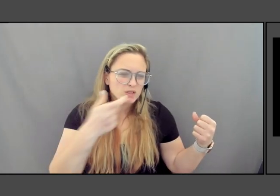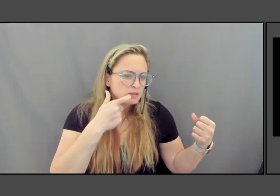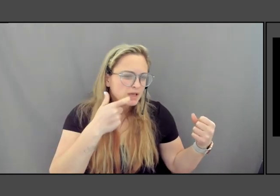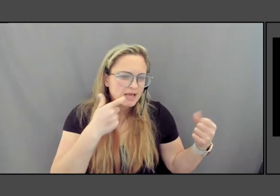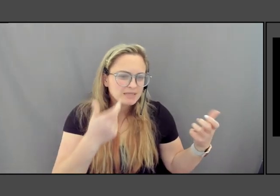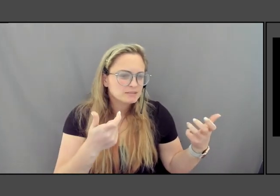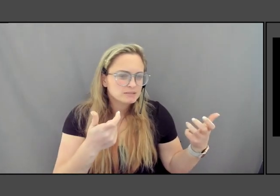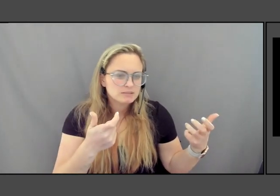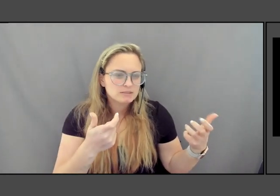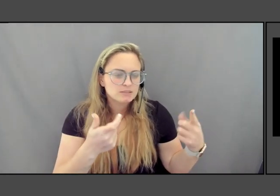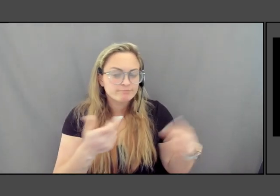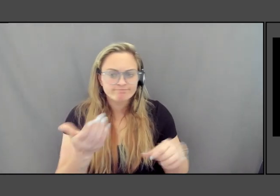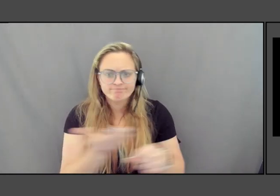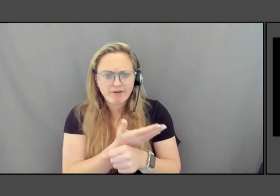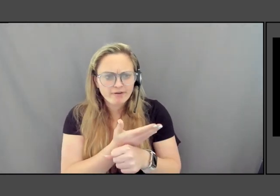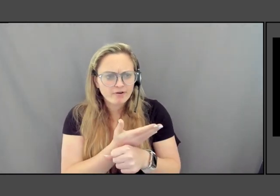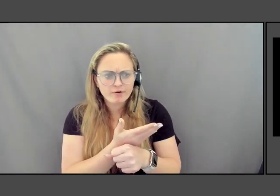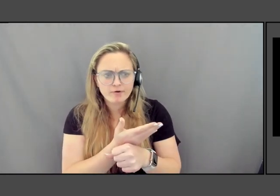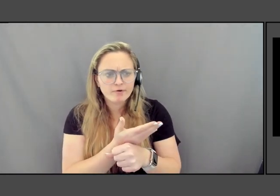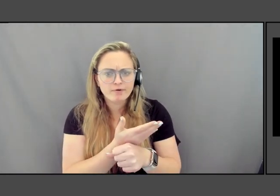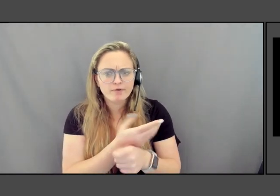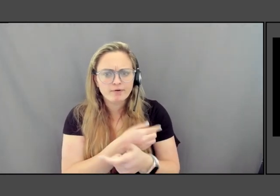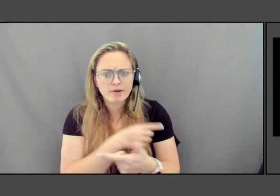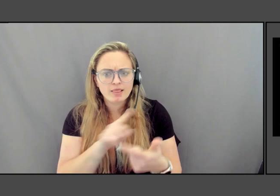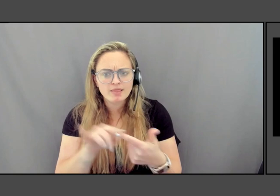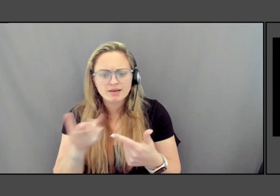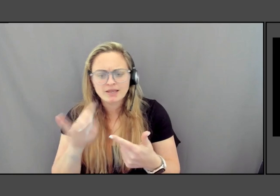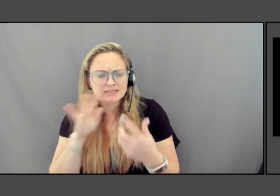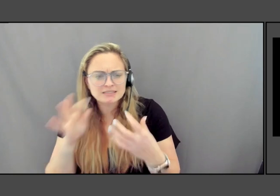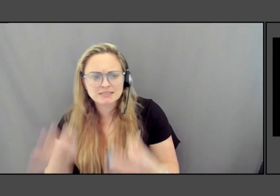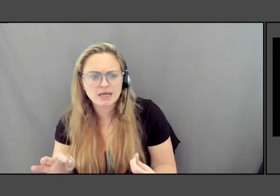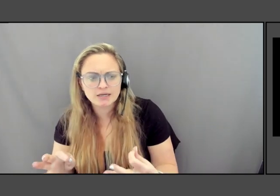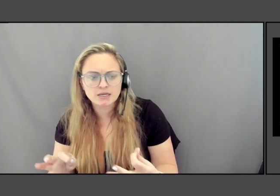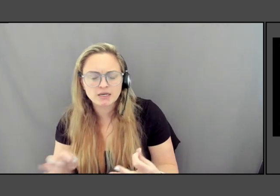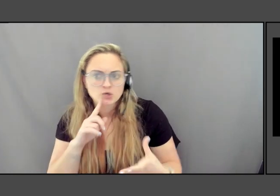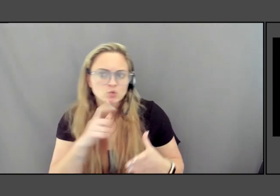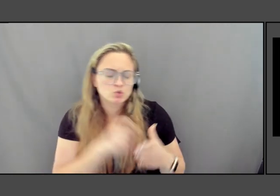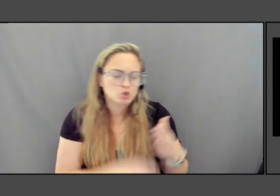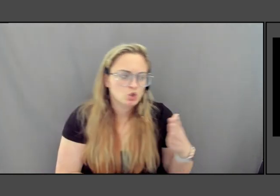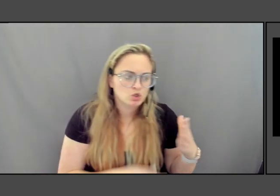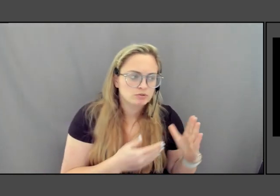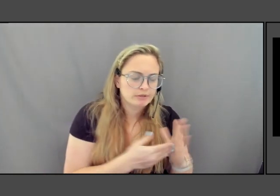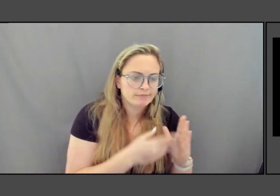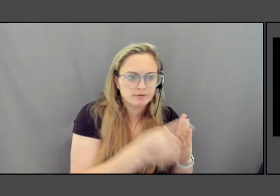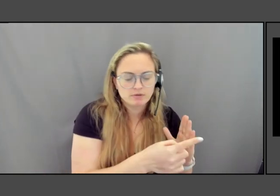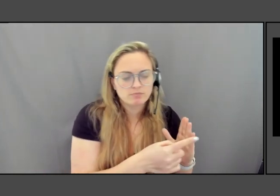And then Yale decided not to press charges, thank God. And then he was rehired.